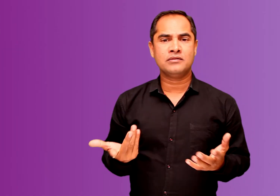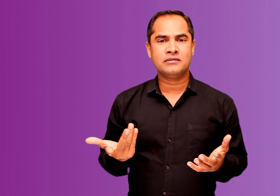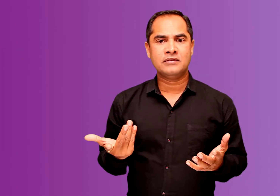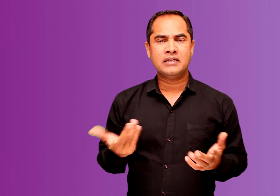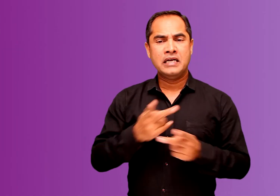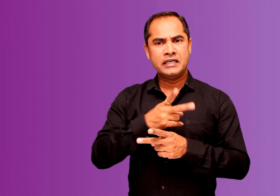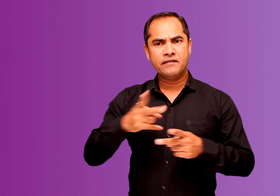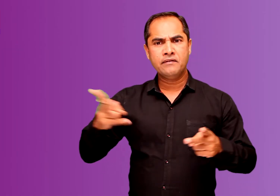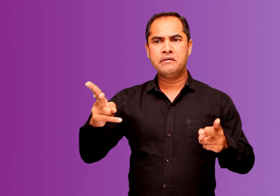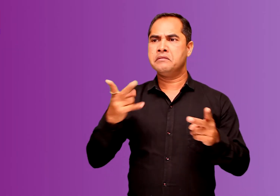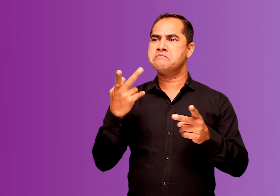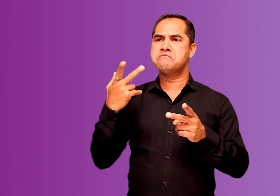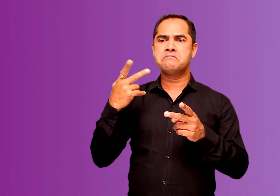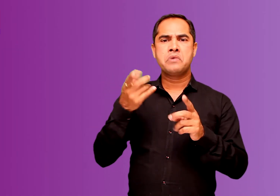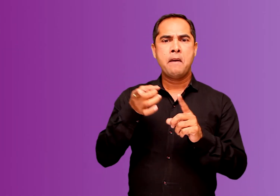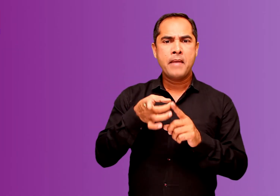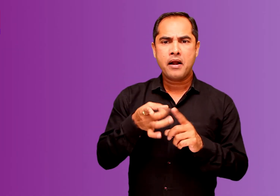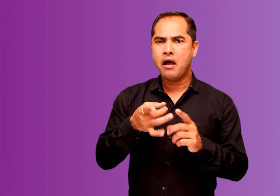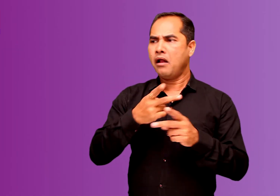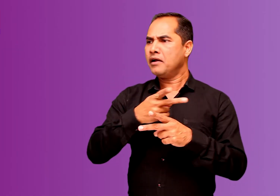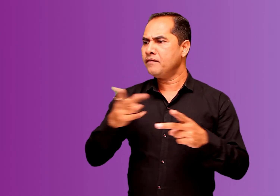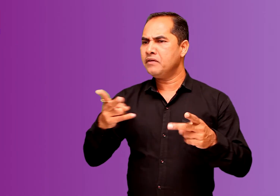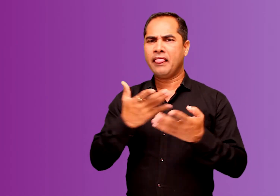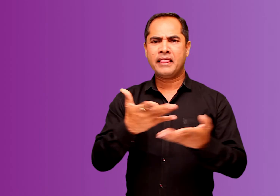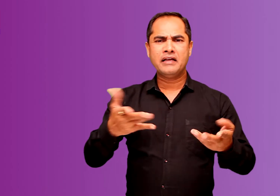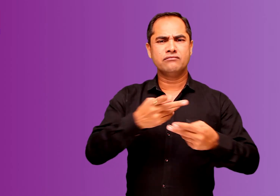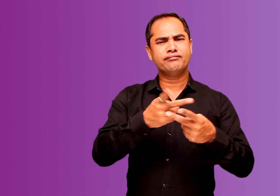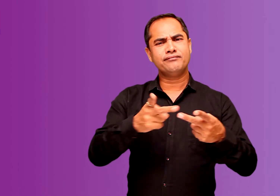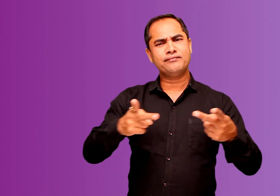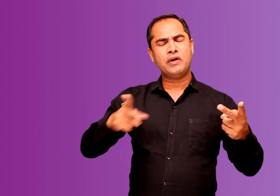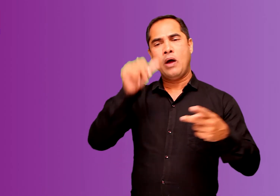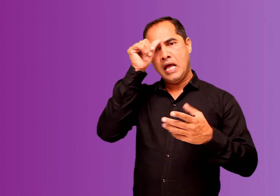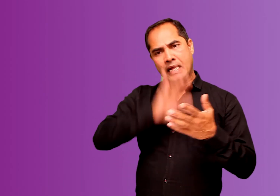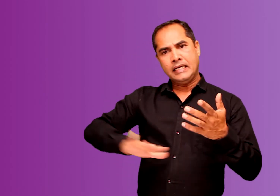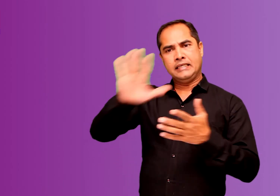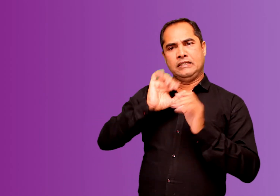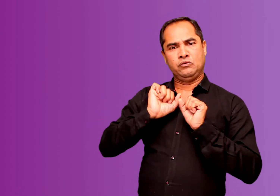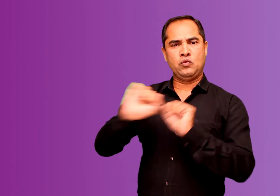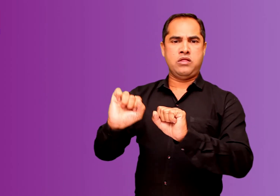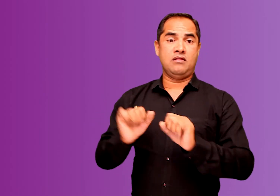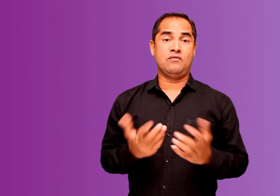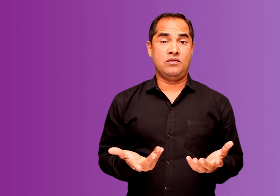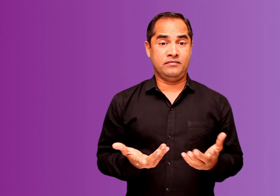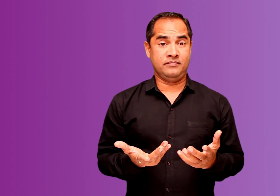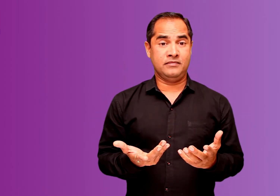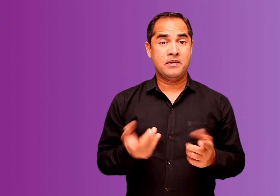country also different kind of minerals metals which are owned by the nation are